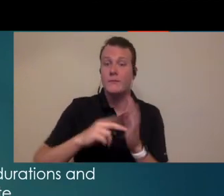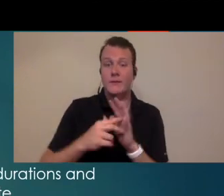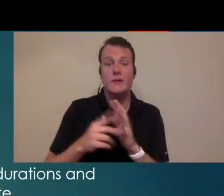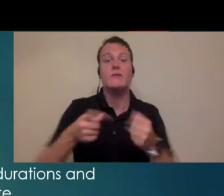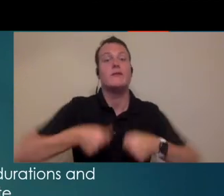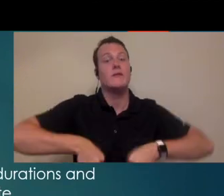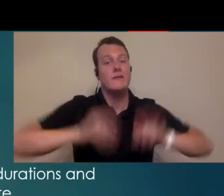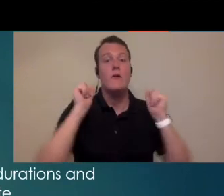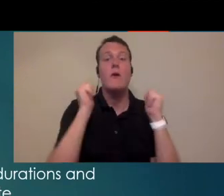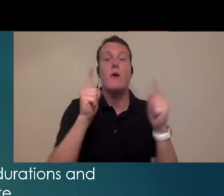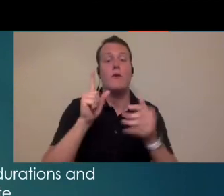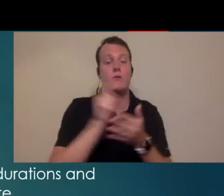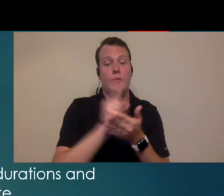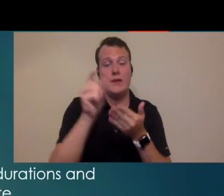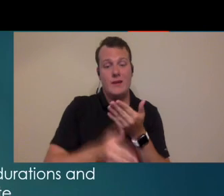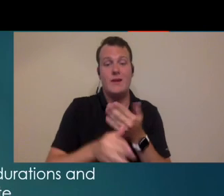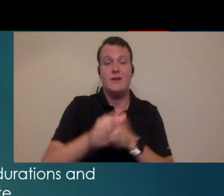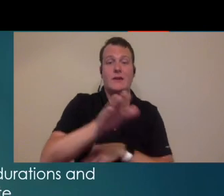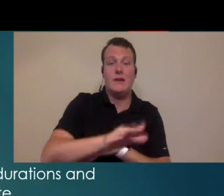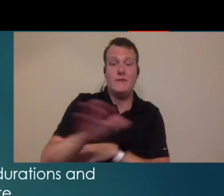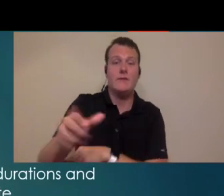you will be giving up all of your evenings and weekends it's making sure